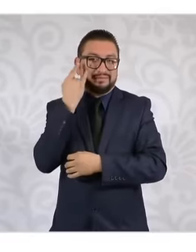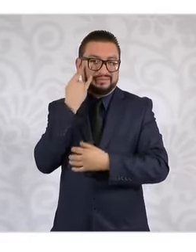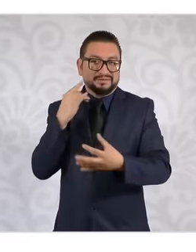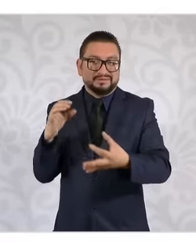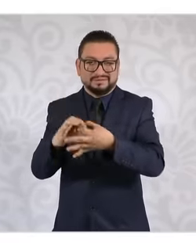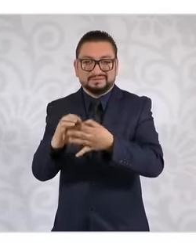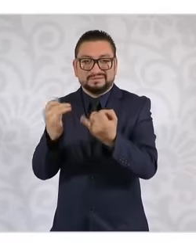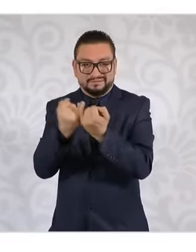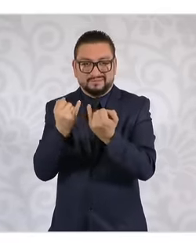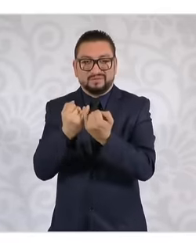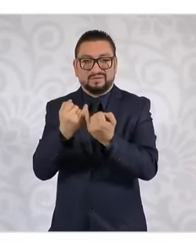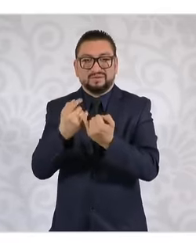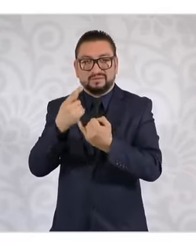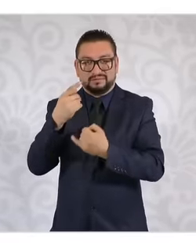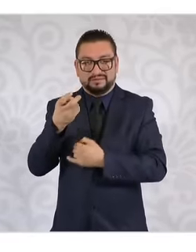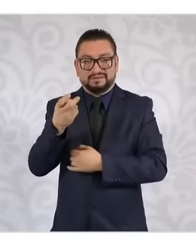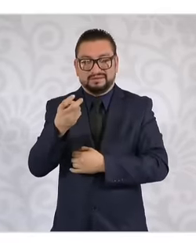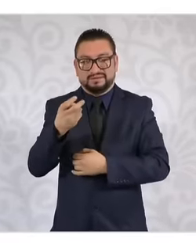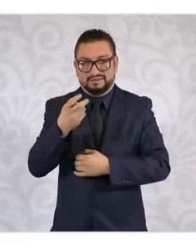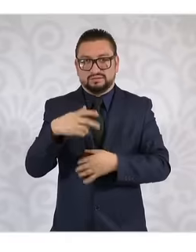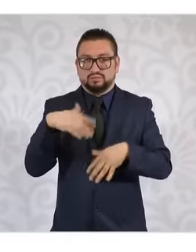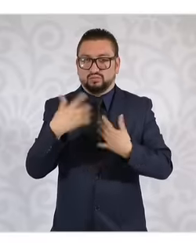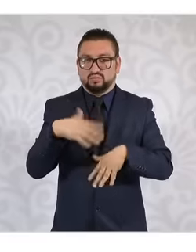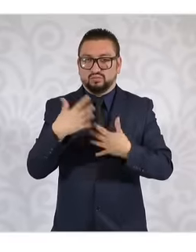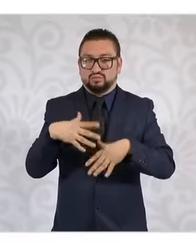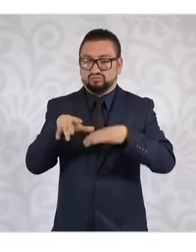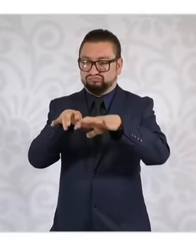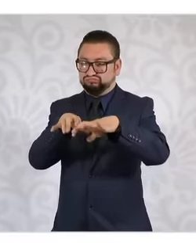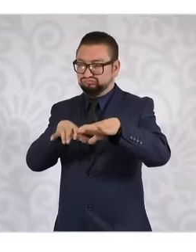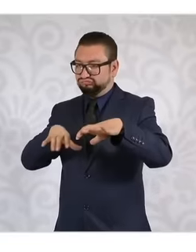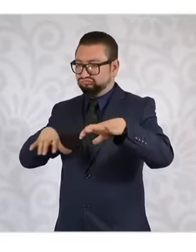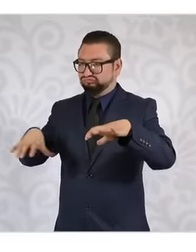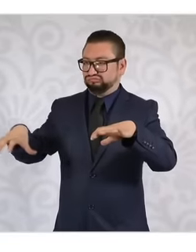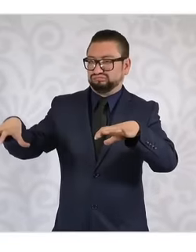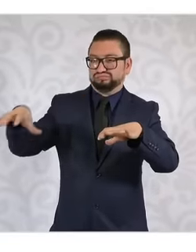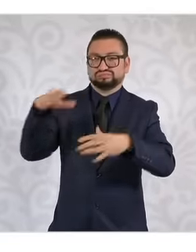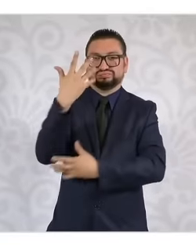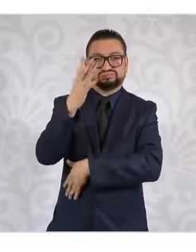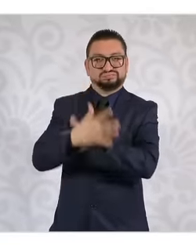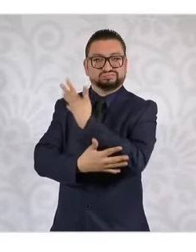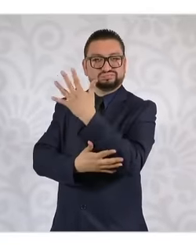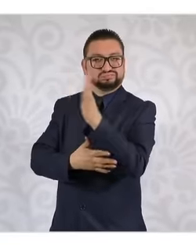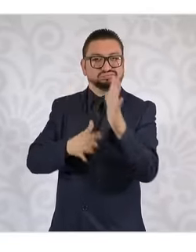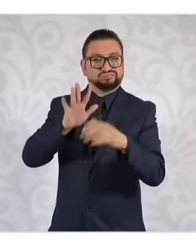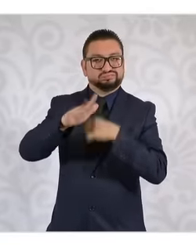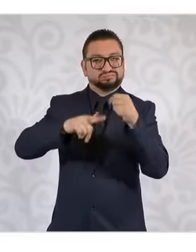connect it with the petenes then we really achieved an impressive biological corridor that